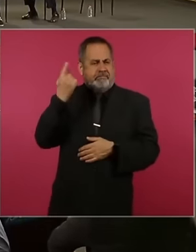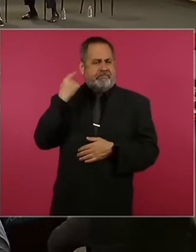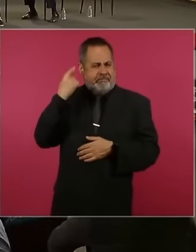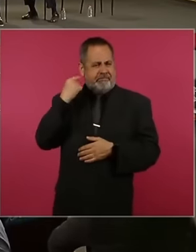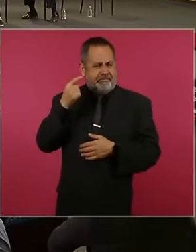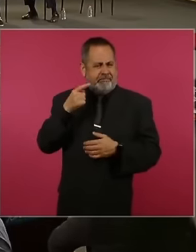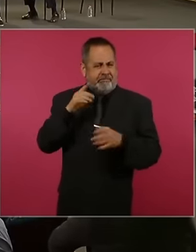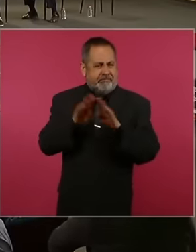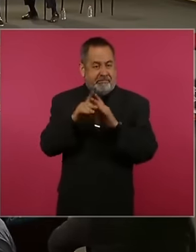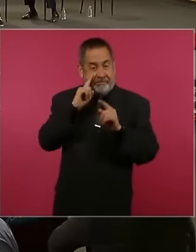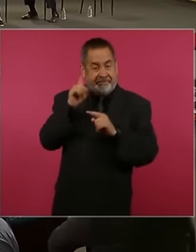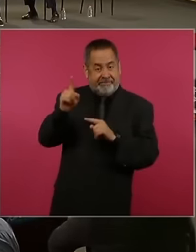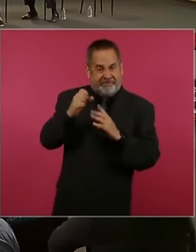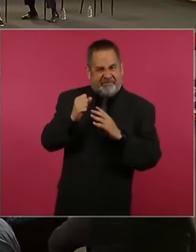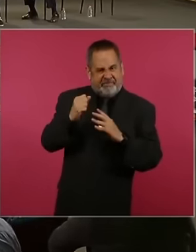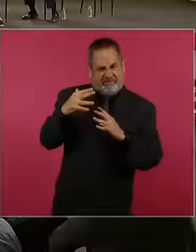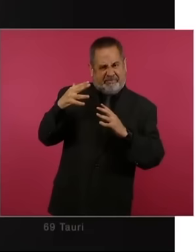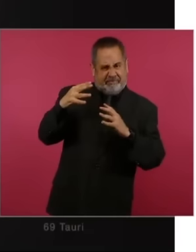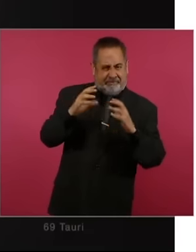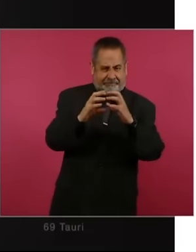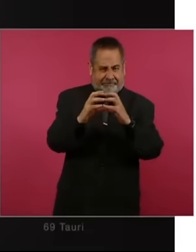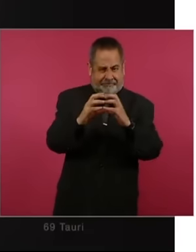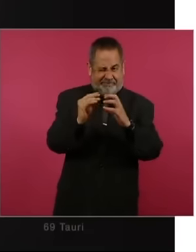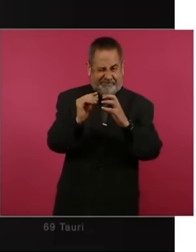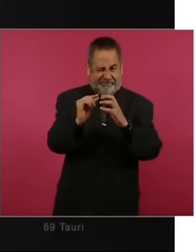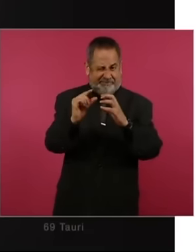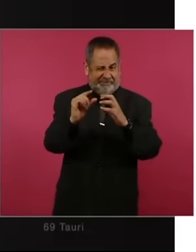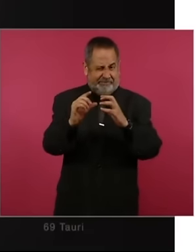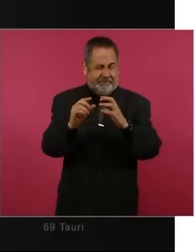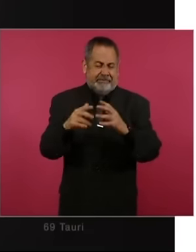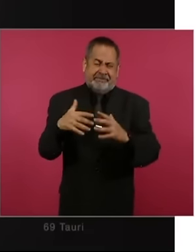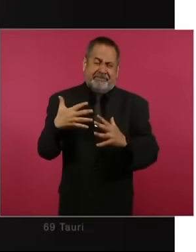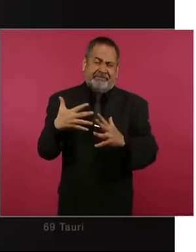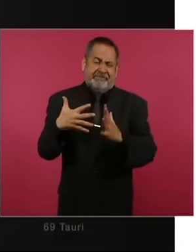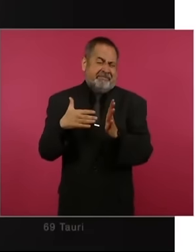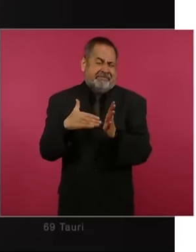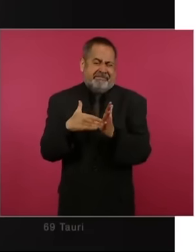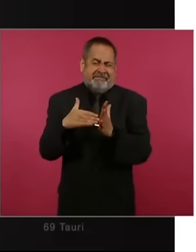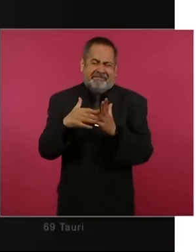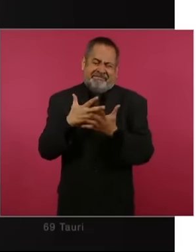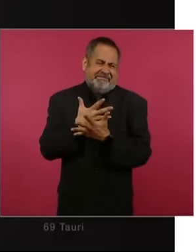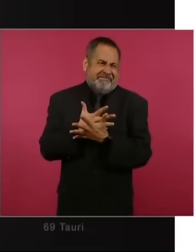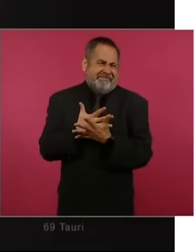protuberance dozens of times larger than the Earth and in this eclipse they were achieved distinguish